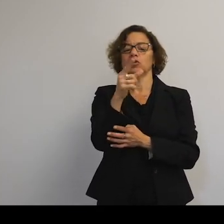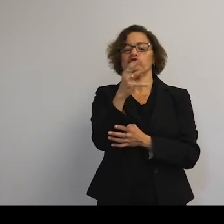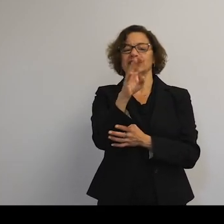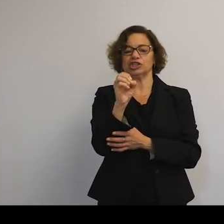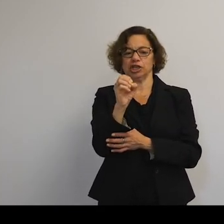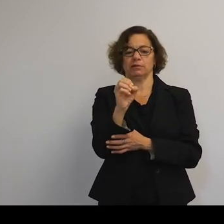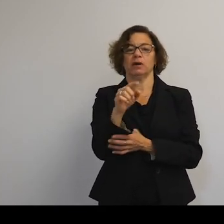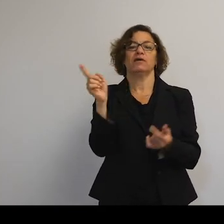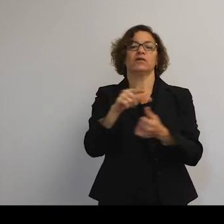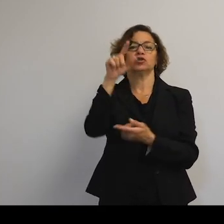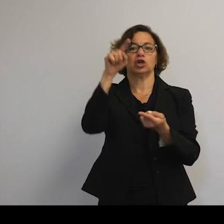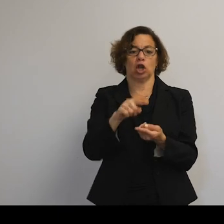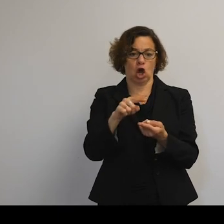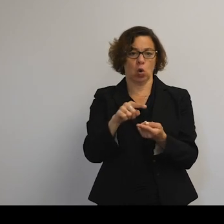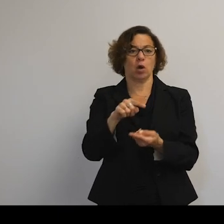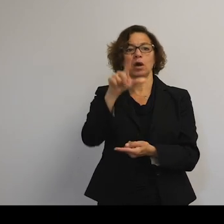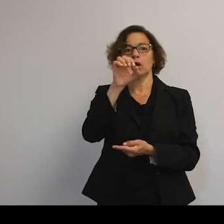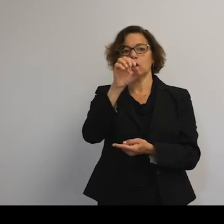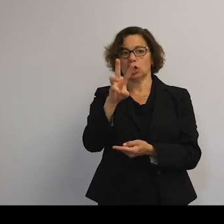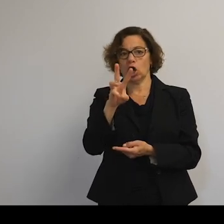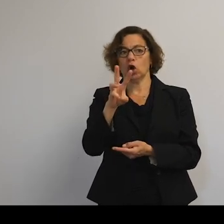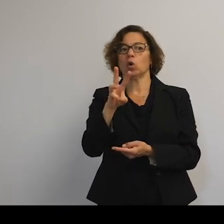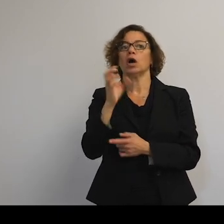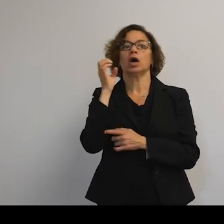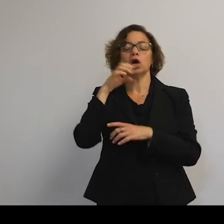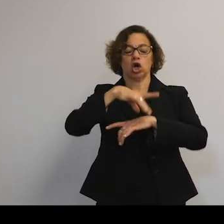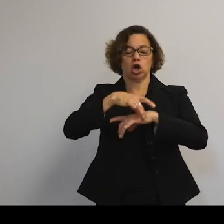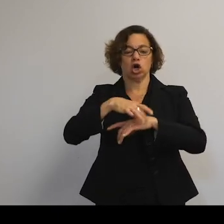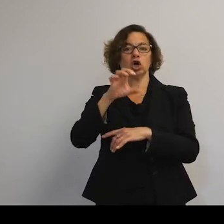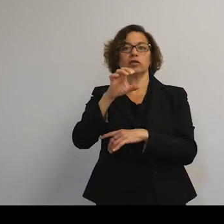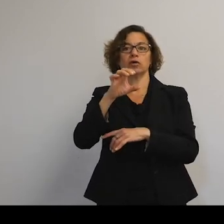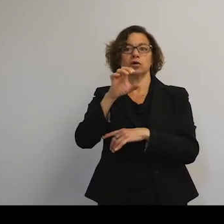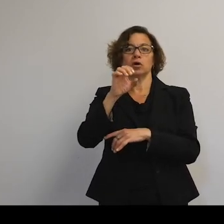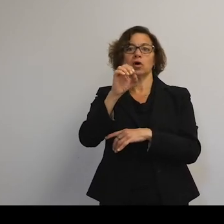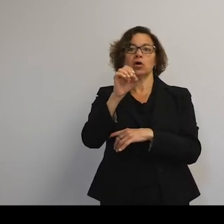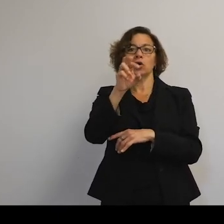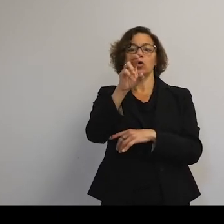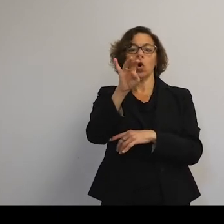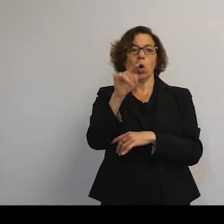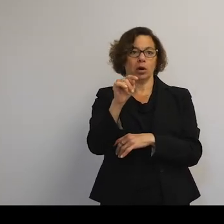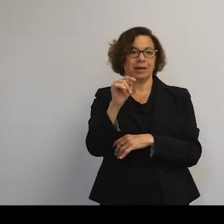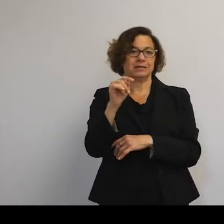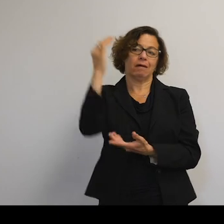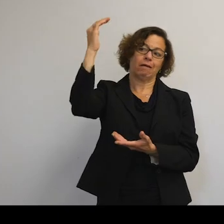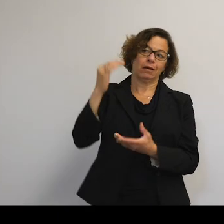is low Earth orbit, imaginatively titled. And these are objects close by the Earth.